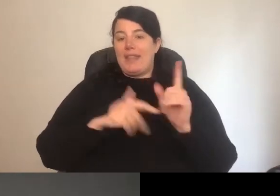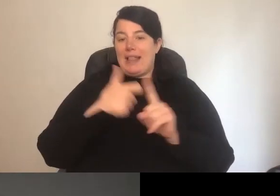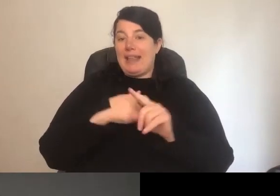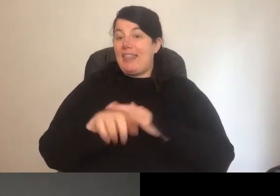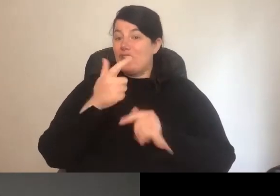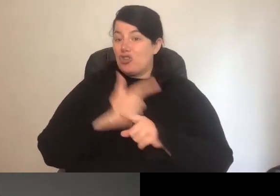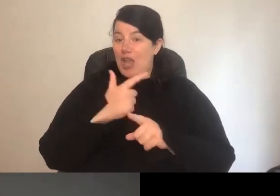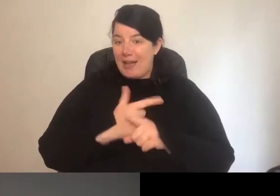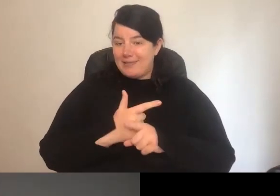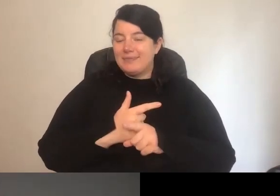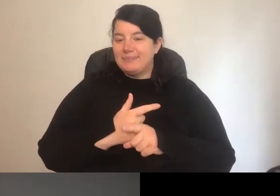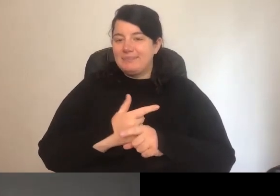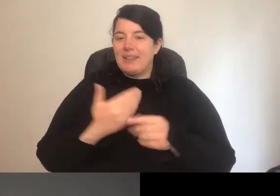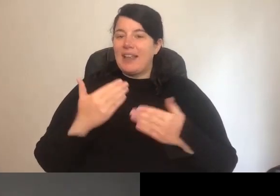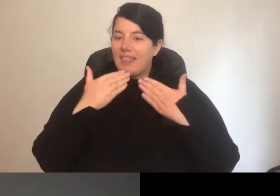Thank you, so much, Kate, for a super practical session.